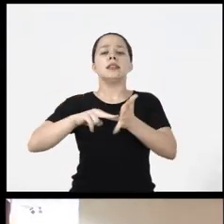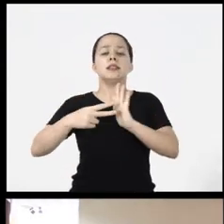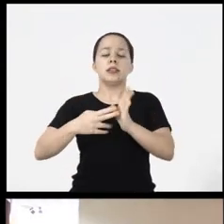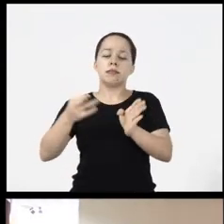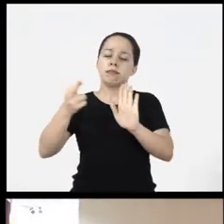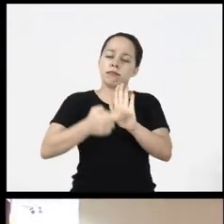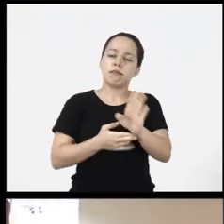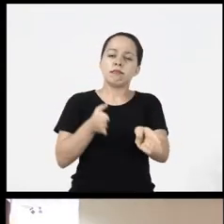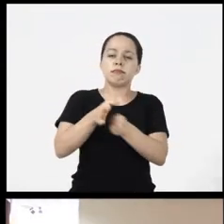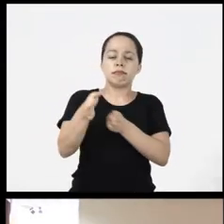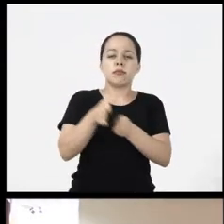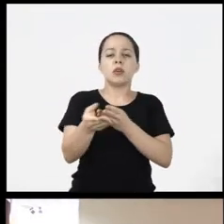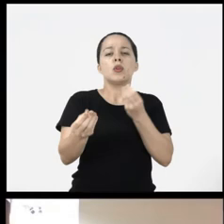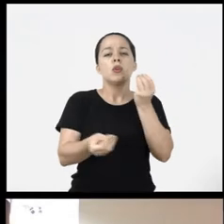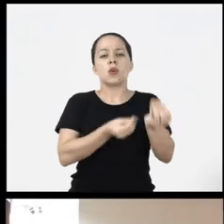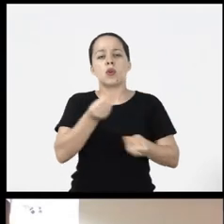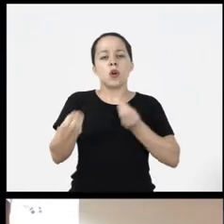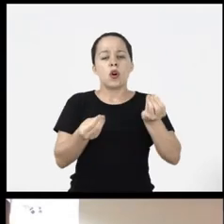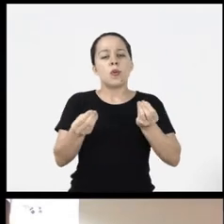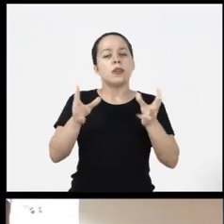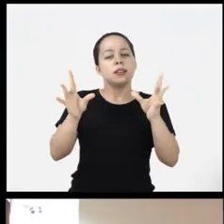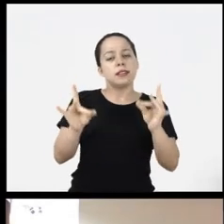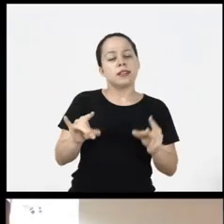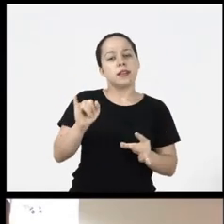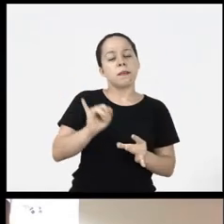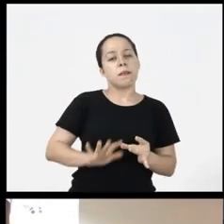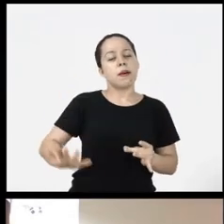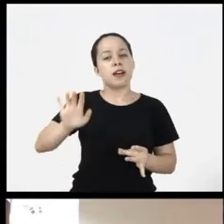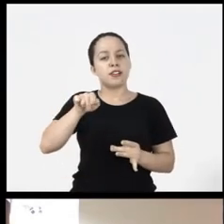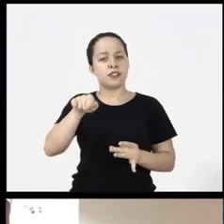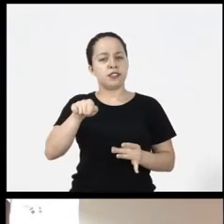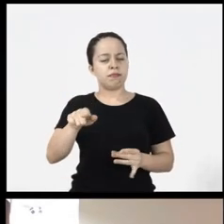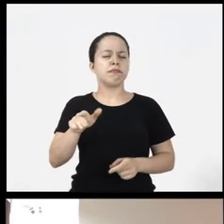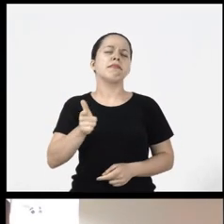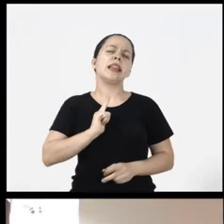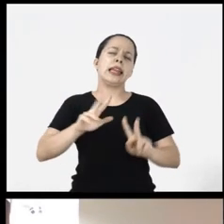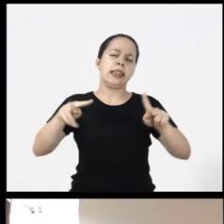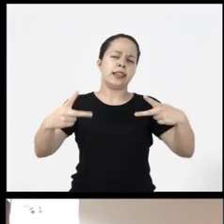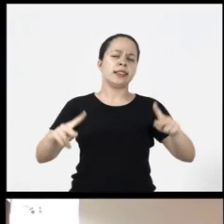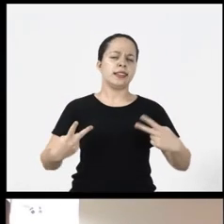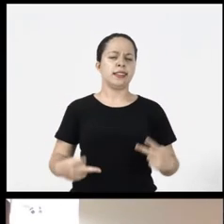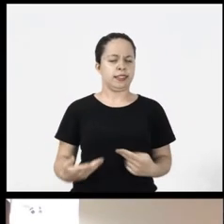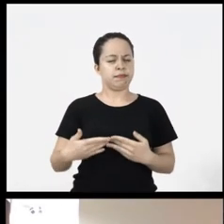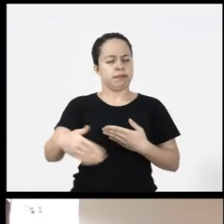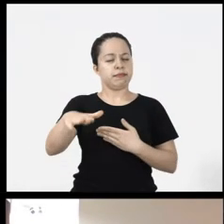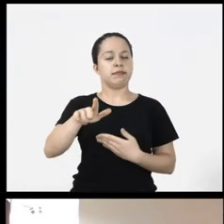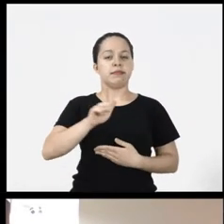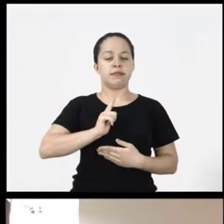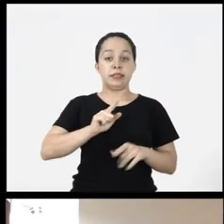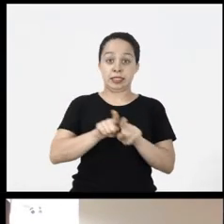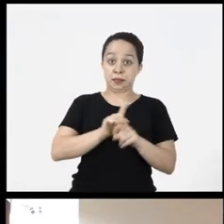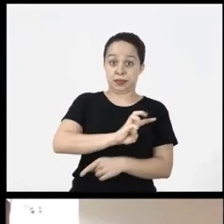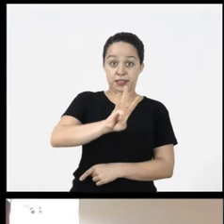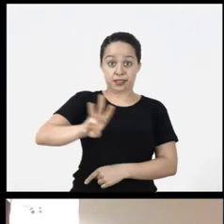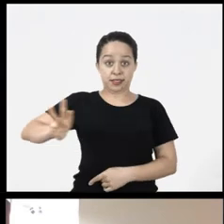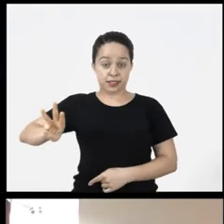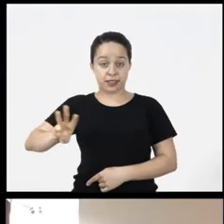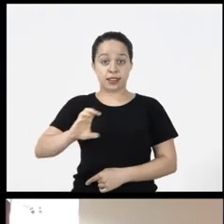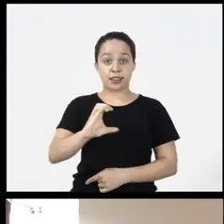is a manual for image description in terms of evidence it's all on the links there and also on the